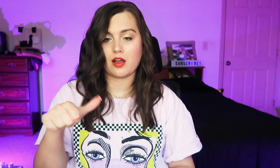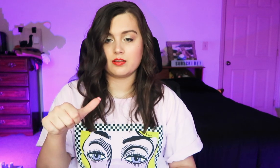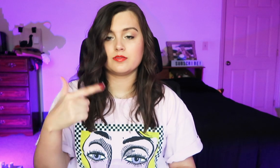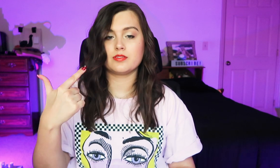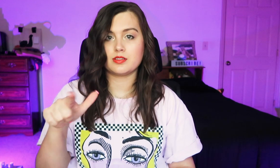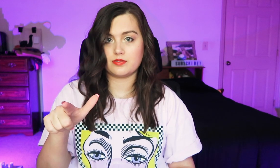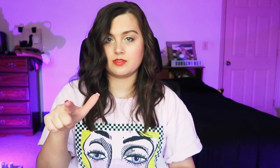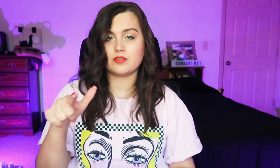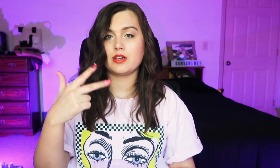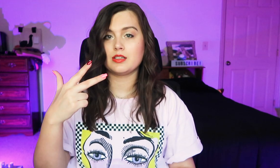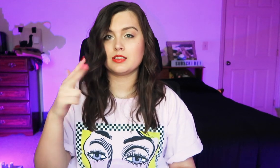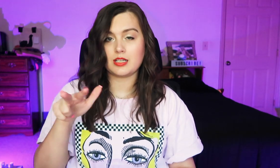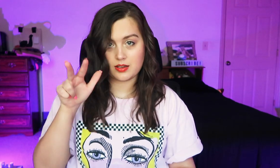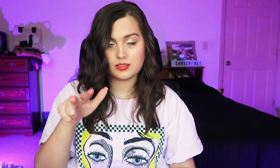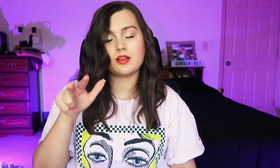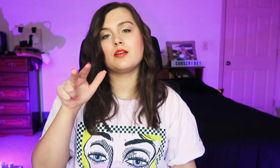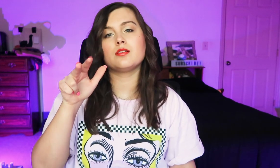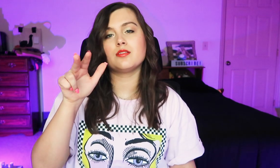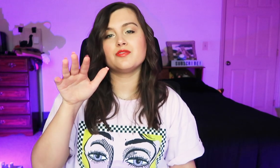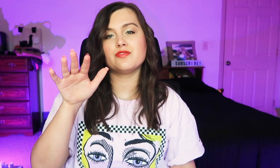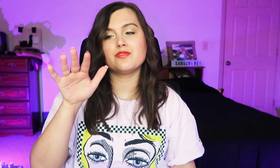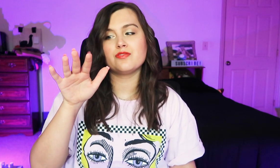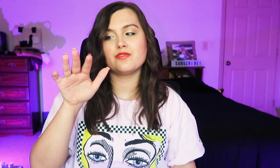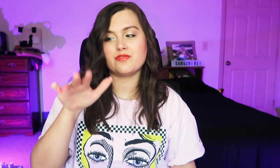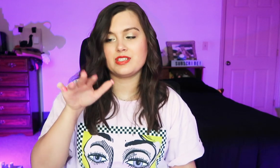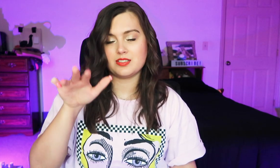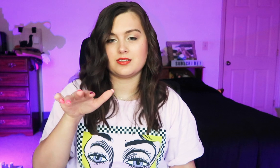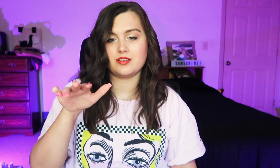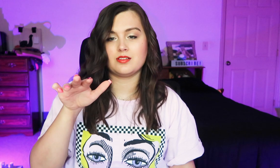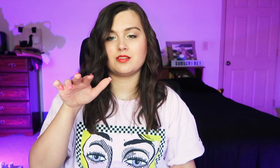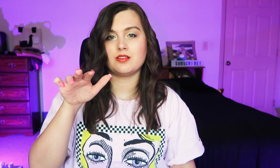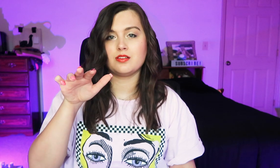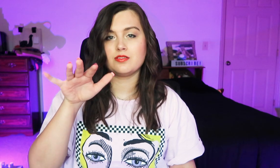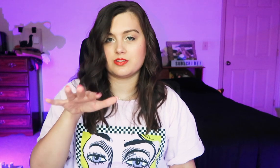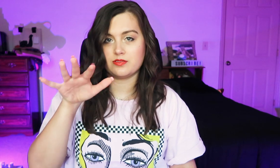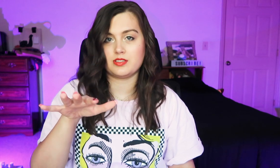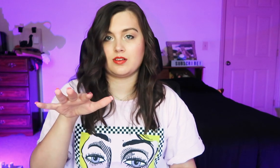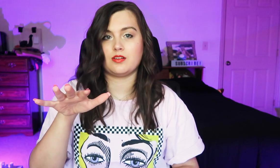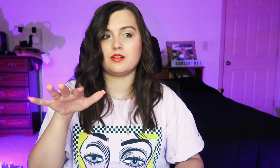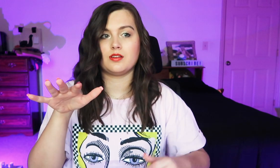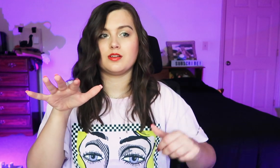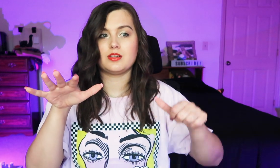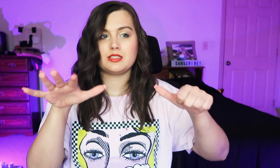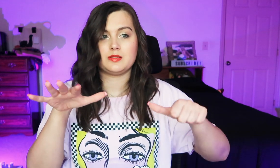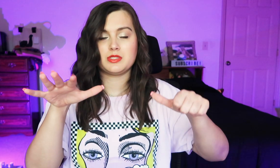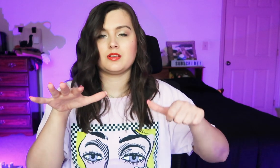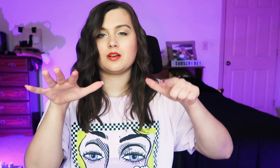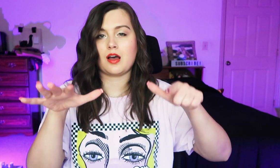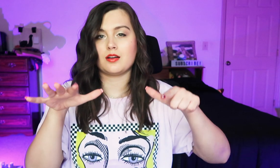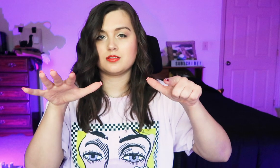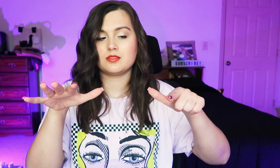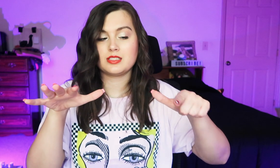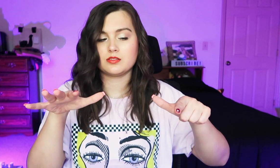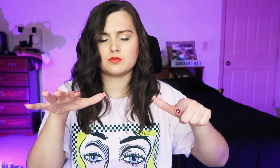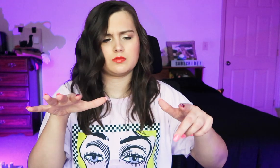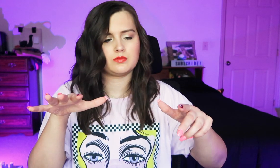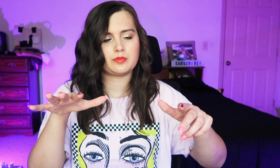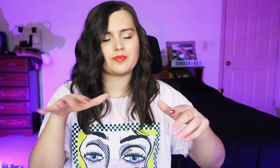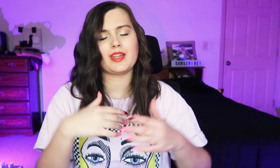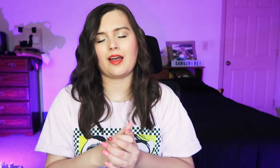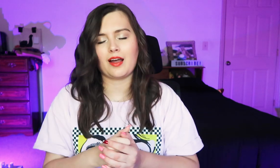11, 12, 13, 14, 15, 16, 17, 18- ah, wait.